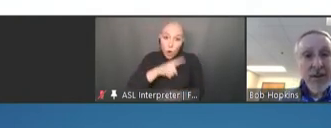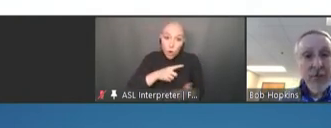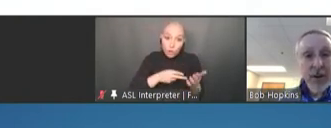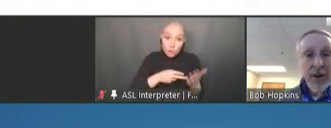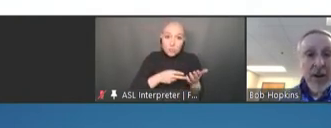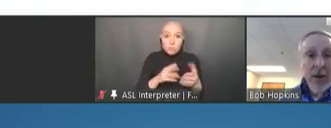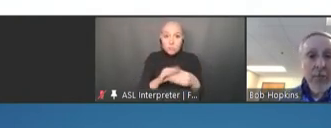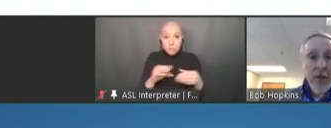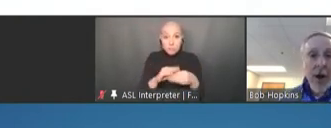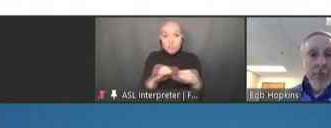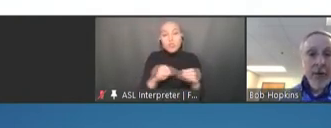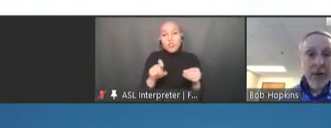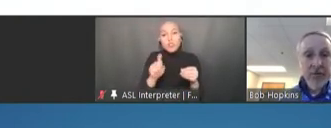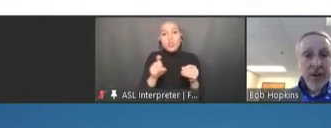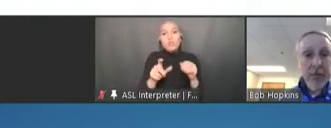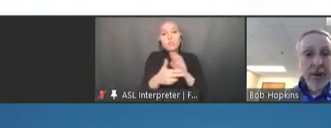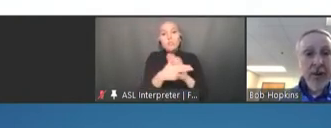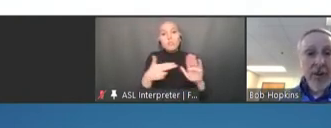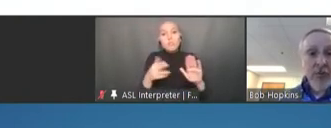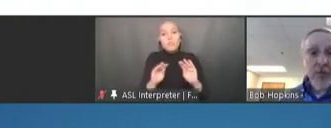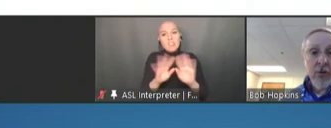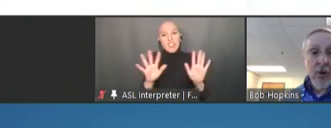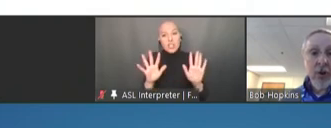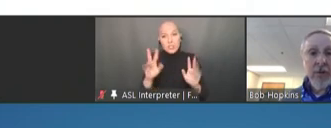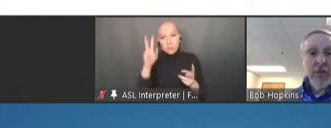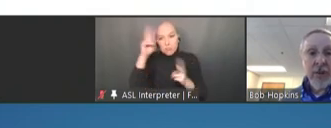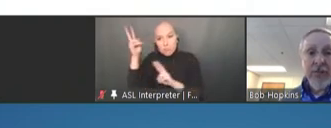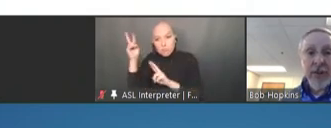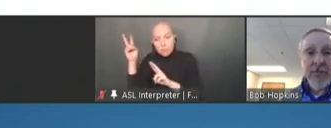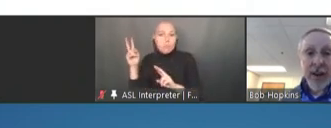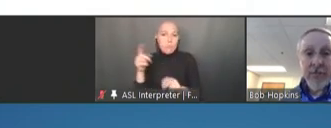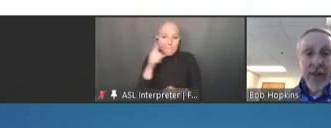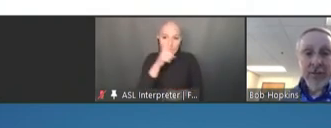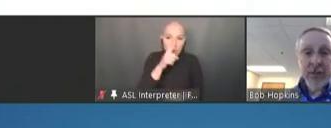We need to help our population, help individuals learn that safe and effective vaccines